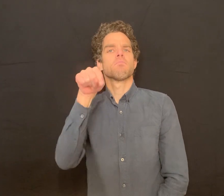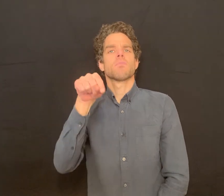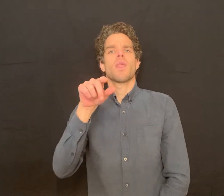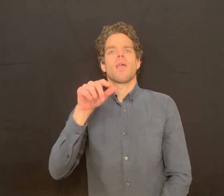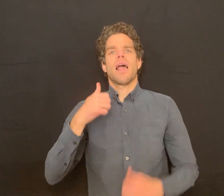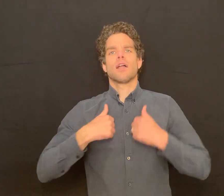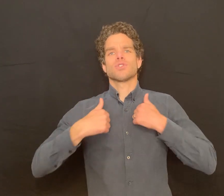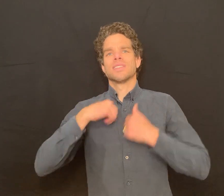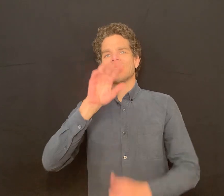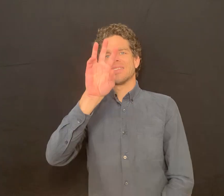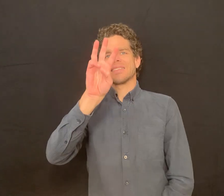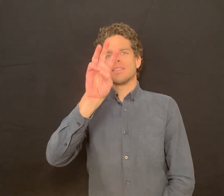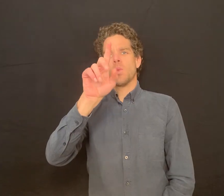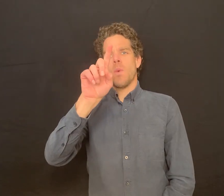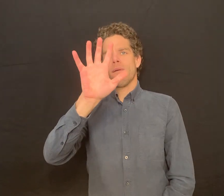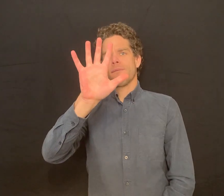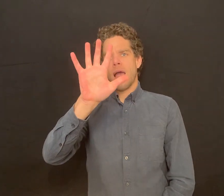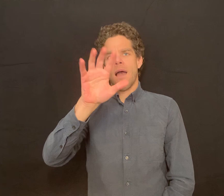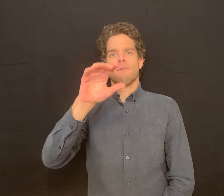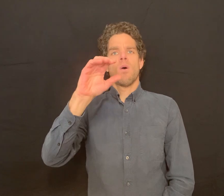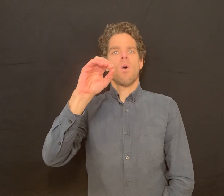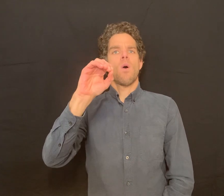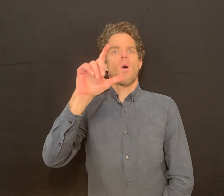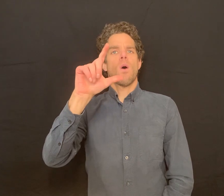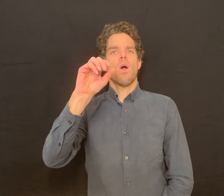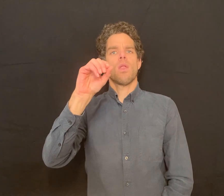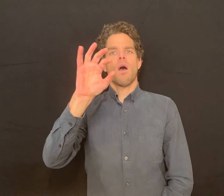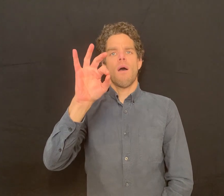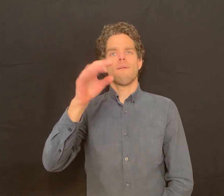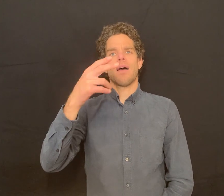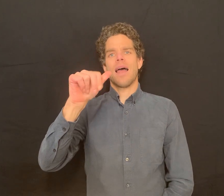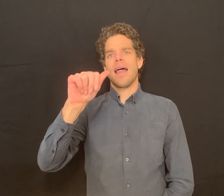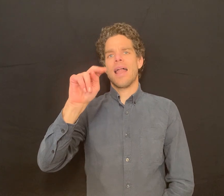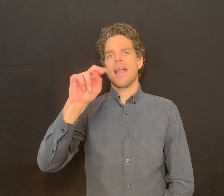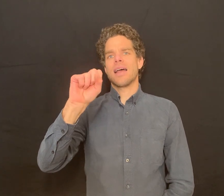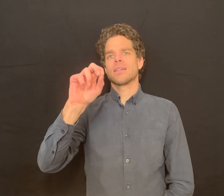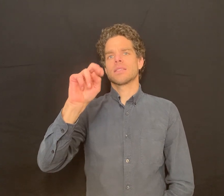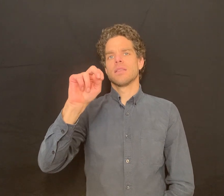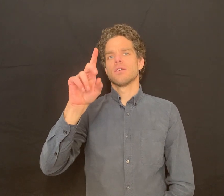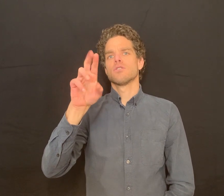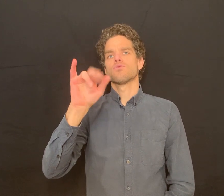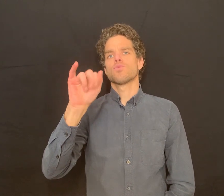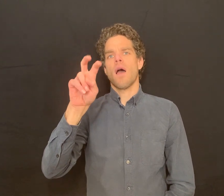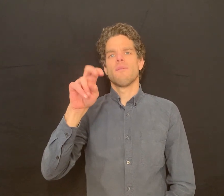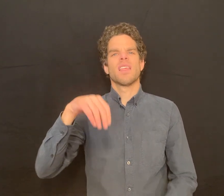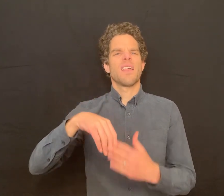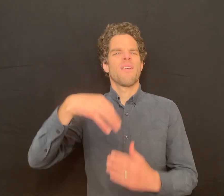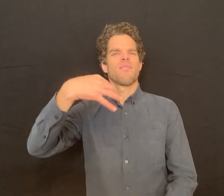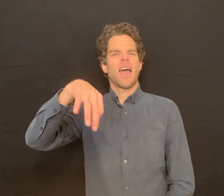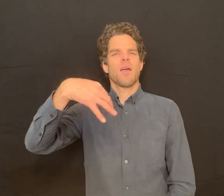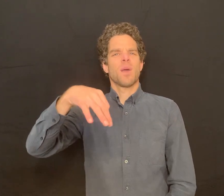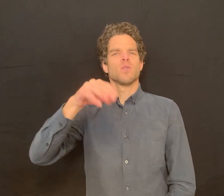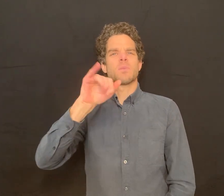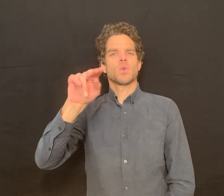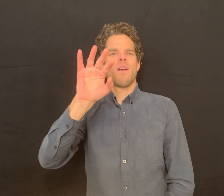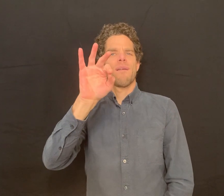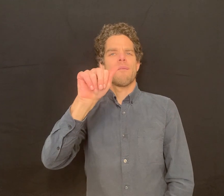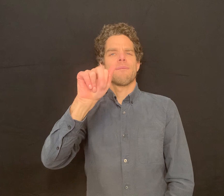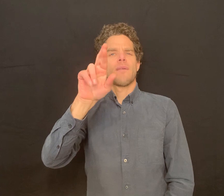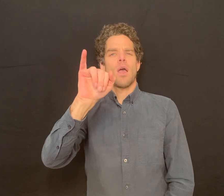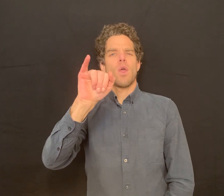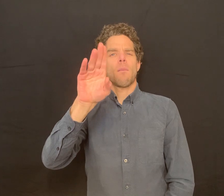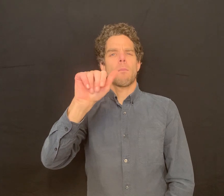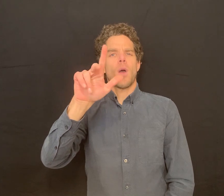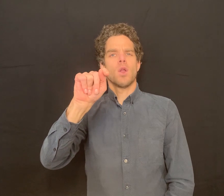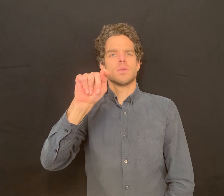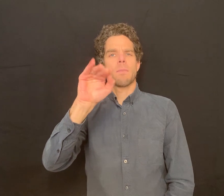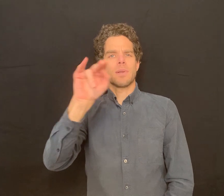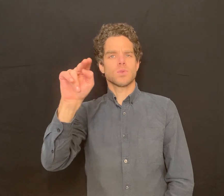The Minnesota State Academy for the Deaf is located at 615 Olof Hanson Drive, Faribault, MN 55021.